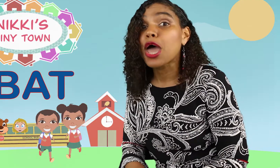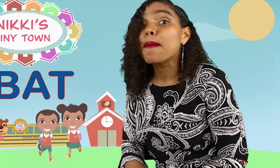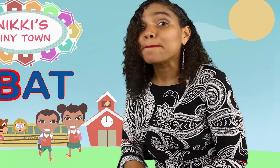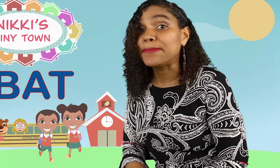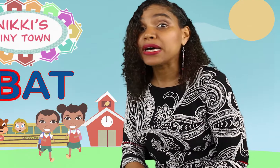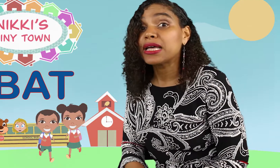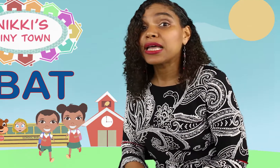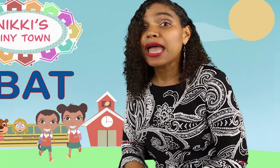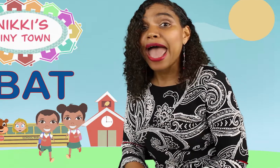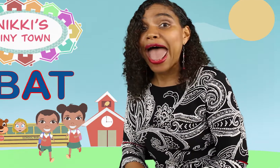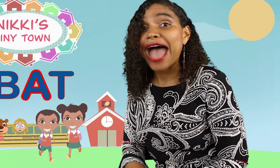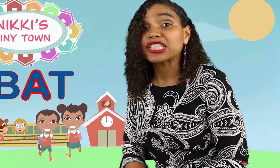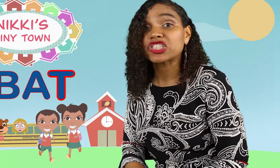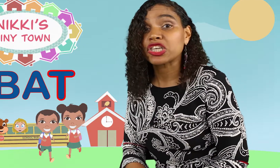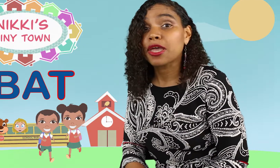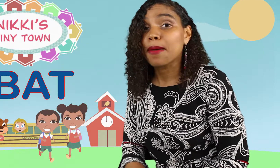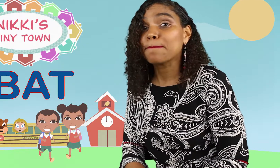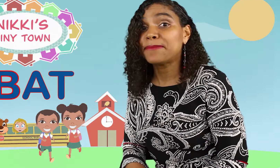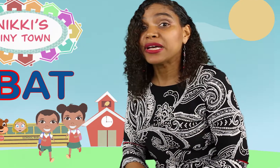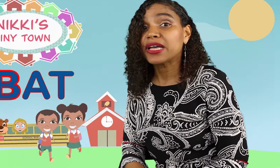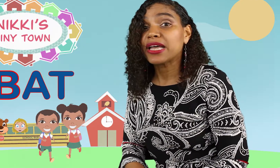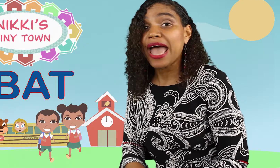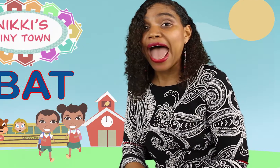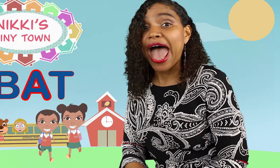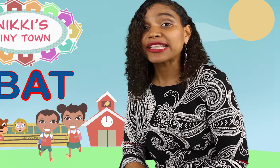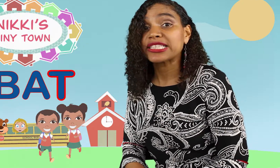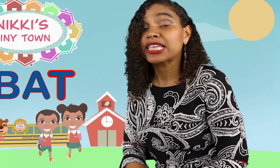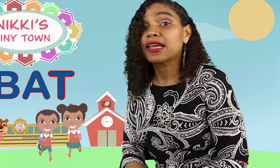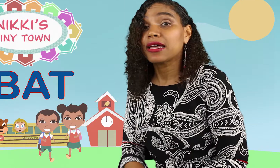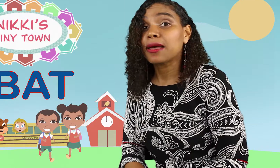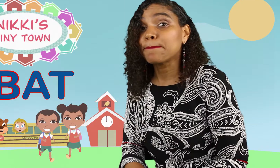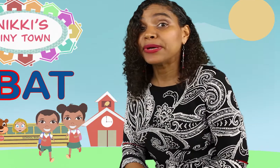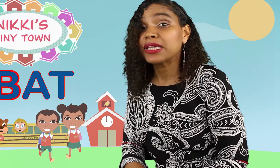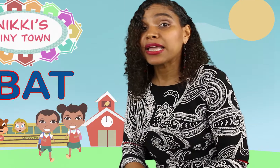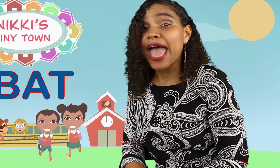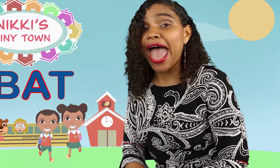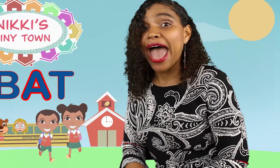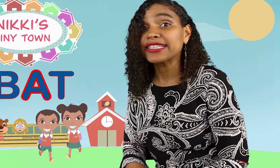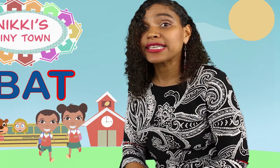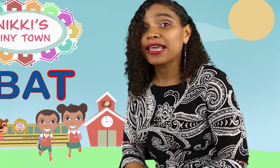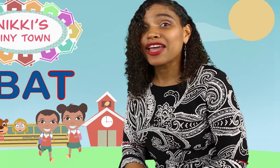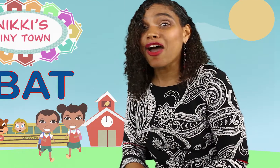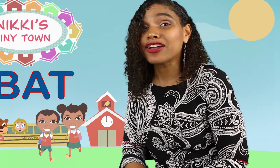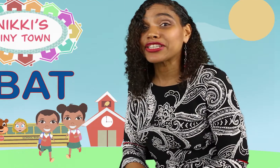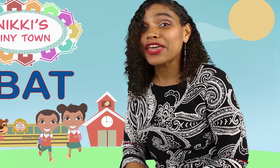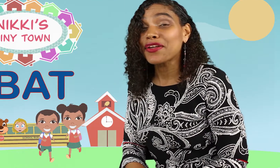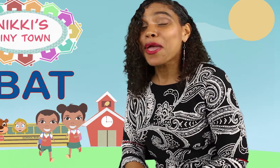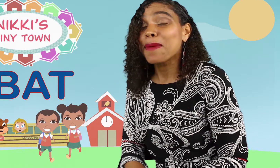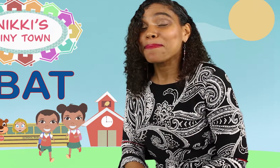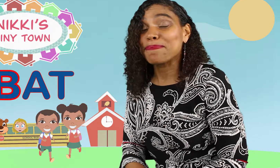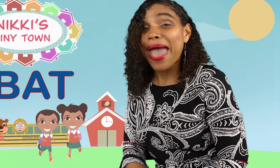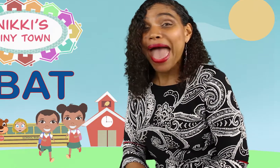B-A-T Now altogether. BAT